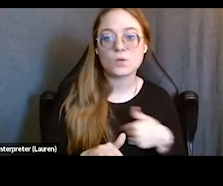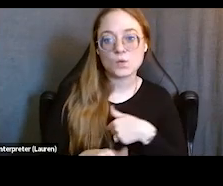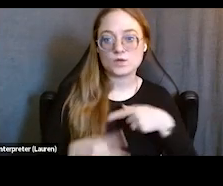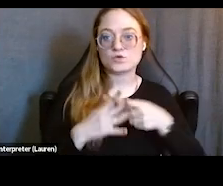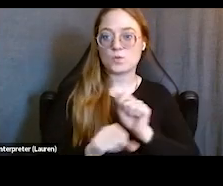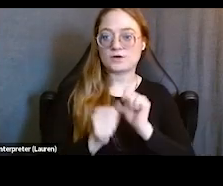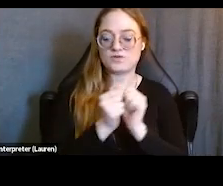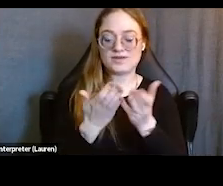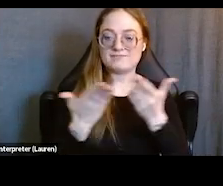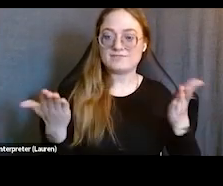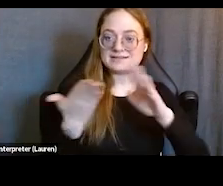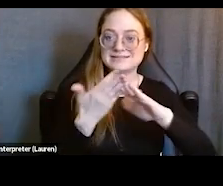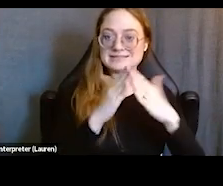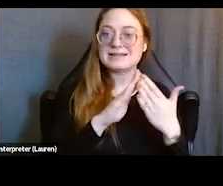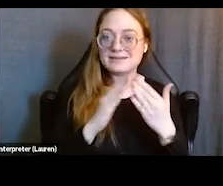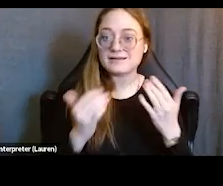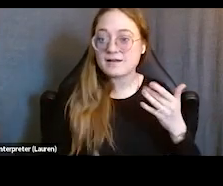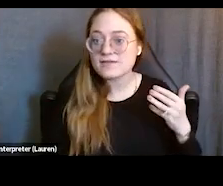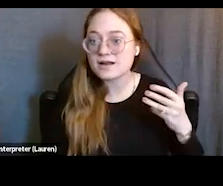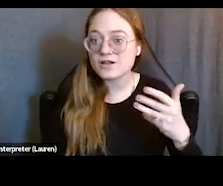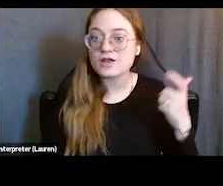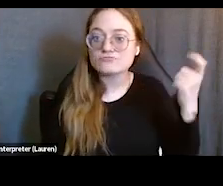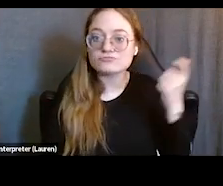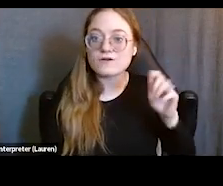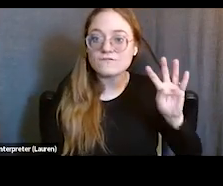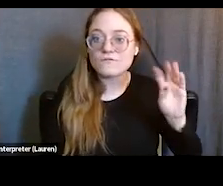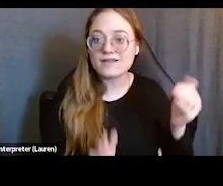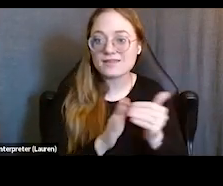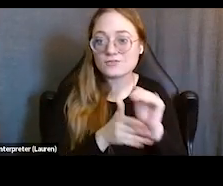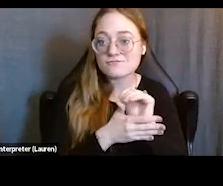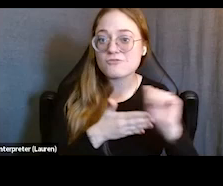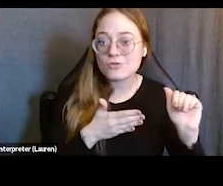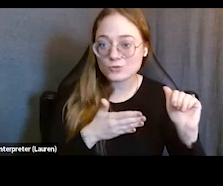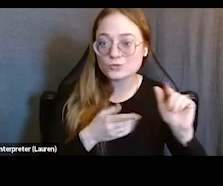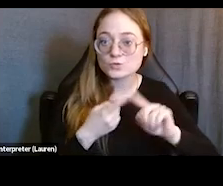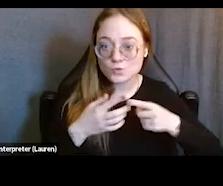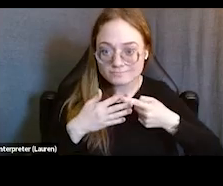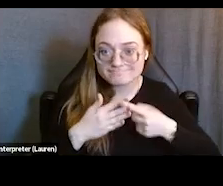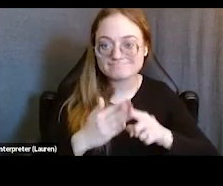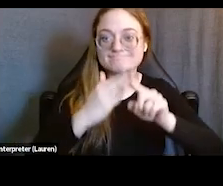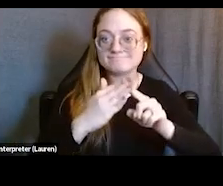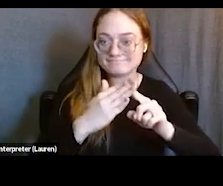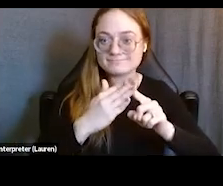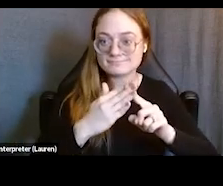and were eventually received a small grant of $40,000 to start to rent a space,